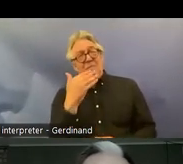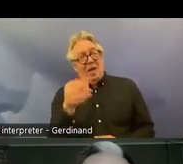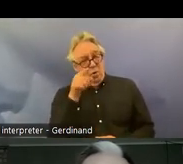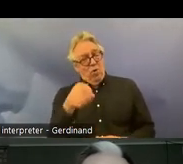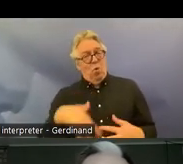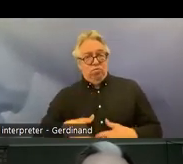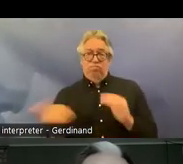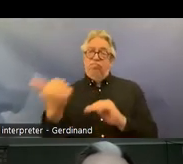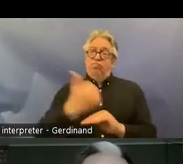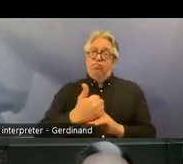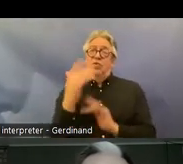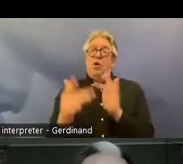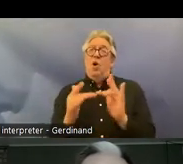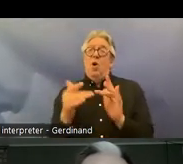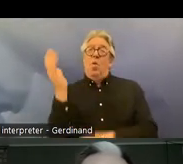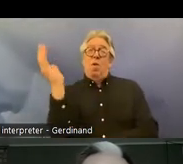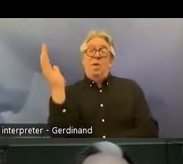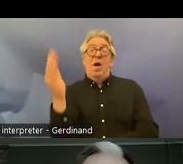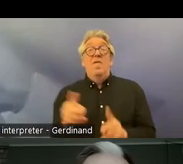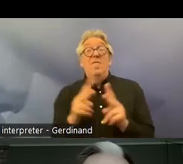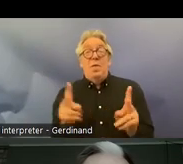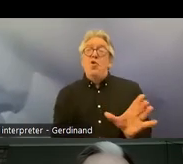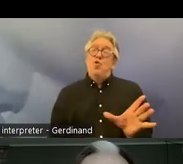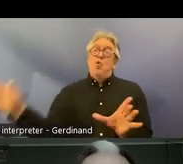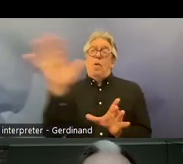very International and very European by including me so I'm aware of what's